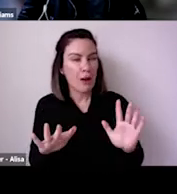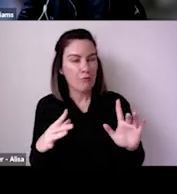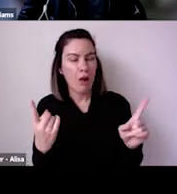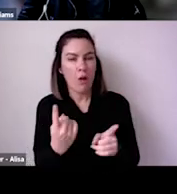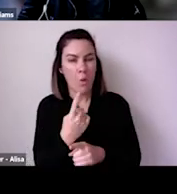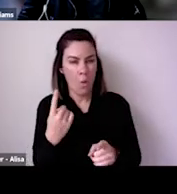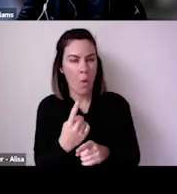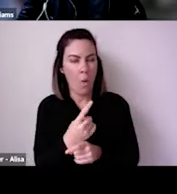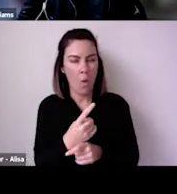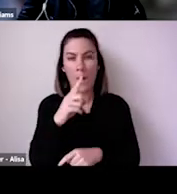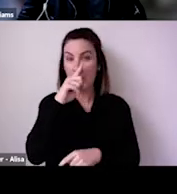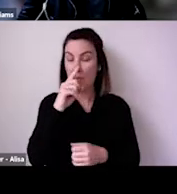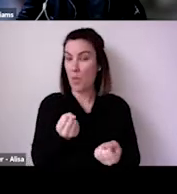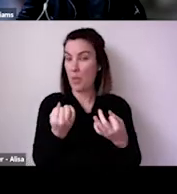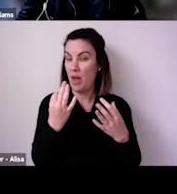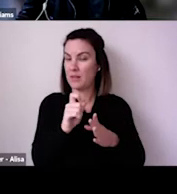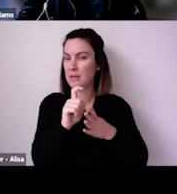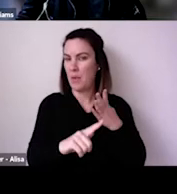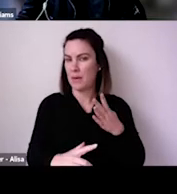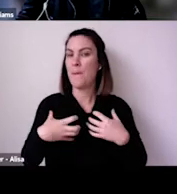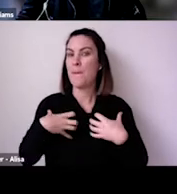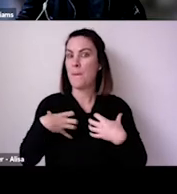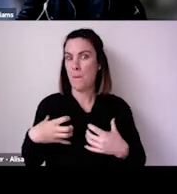You know, it was really a very difficult situation.